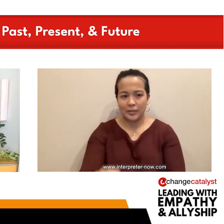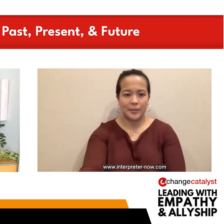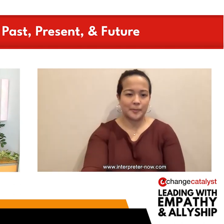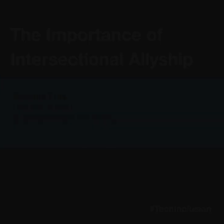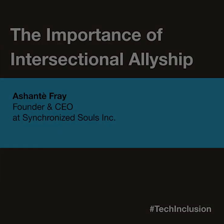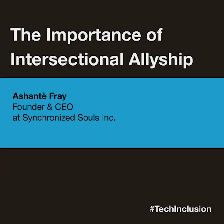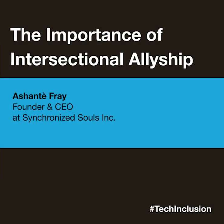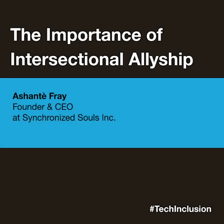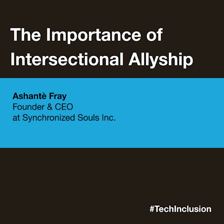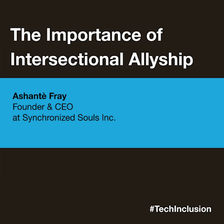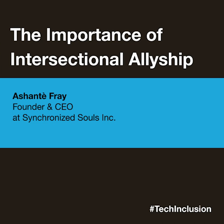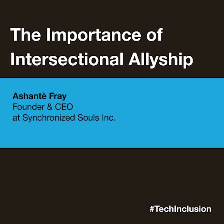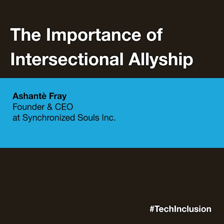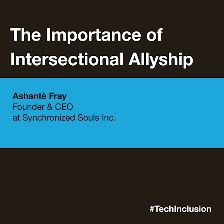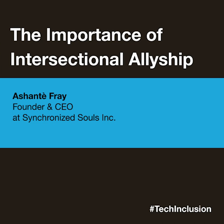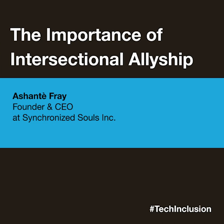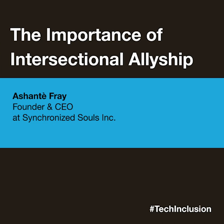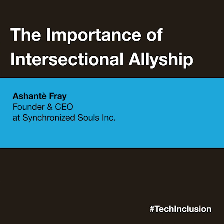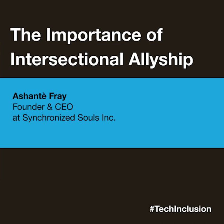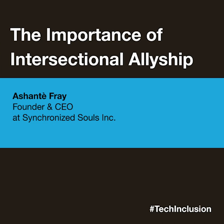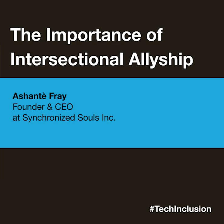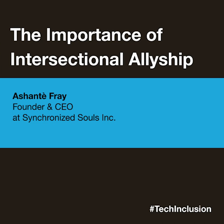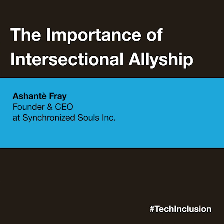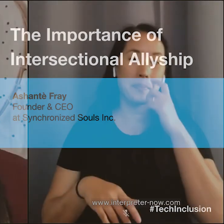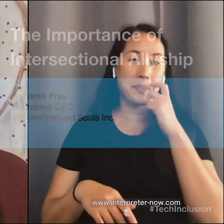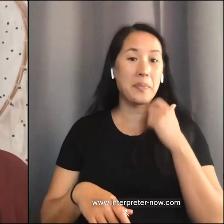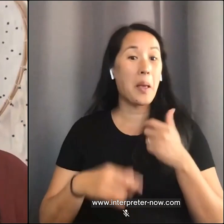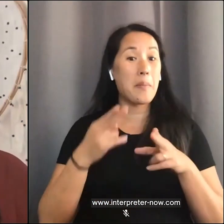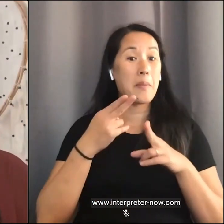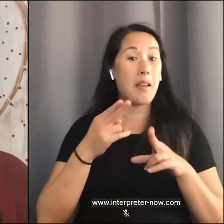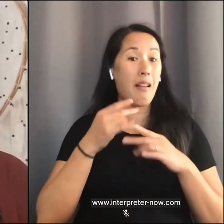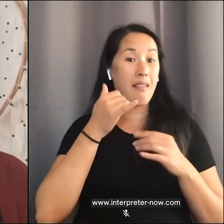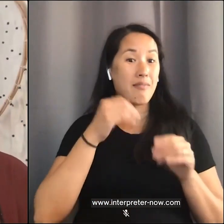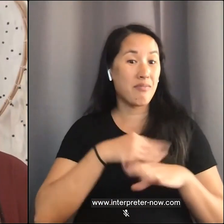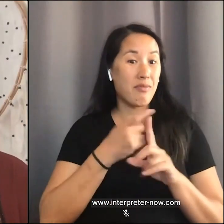ASHANTÈ: Today I'm calling in from Niagara Falls, instead of where I'm usually residing,